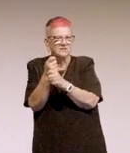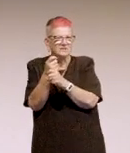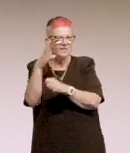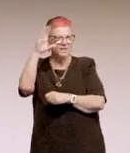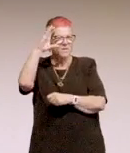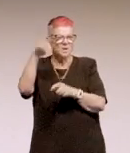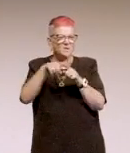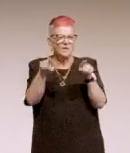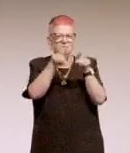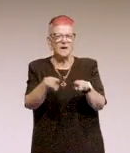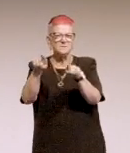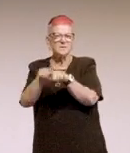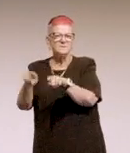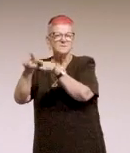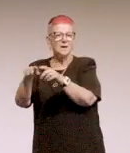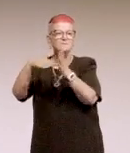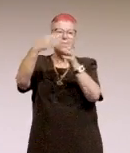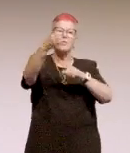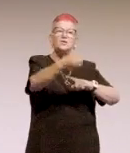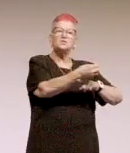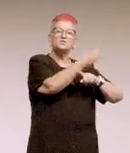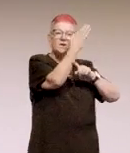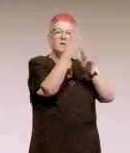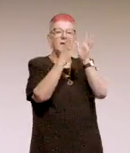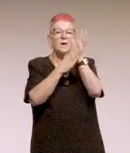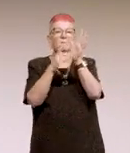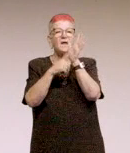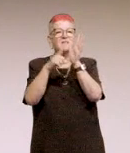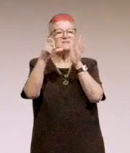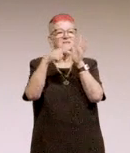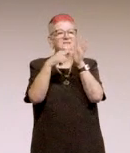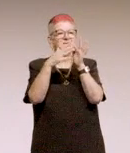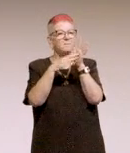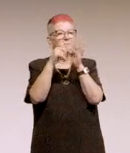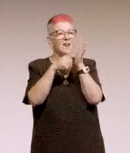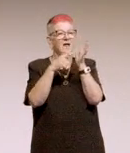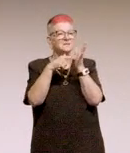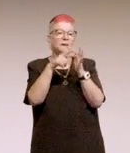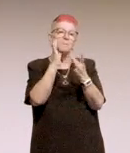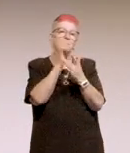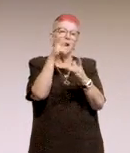So on the screen, there's a, it's an MLC template, which is our colours are orange,